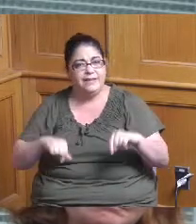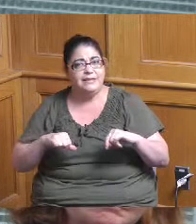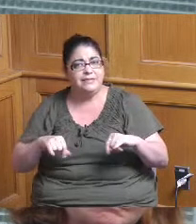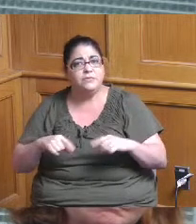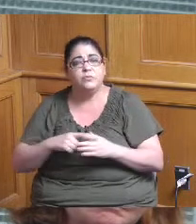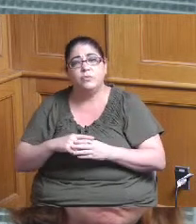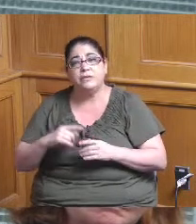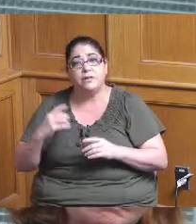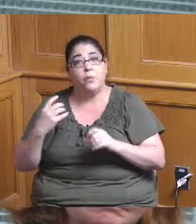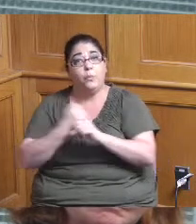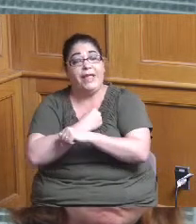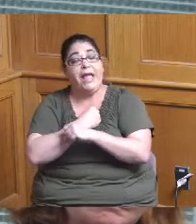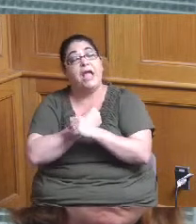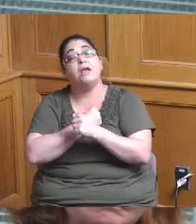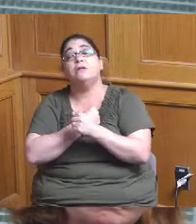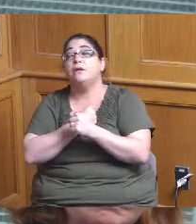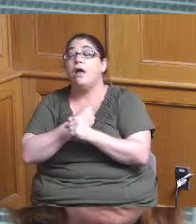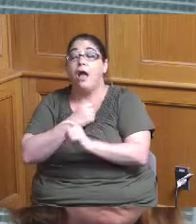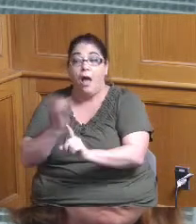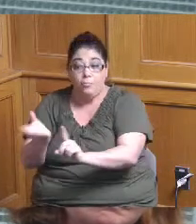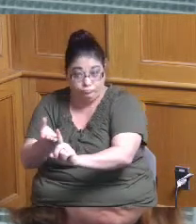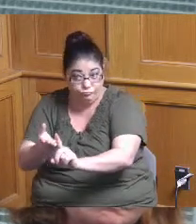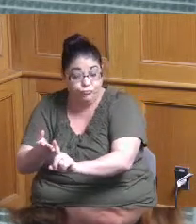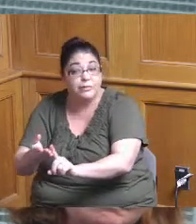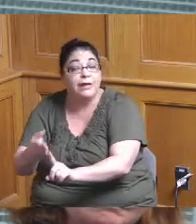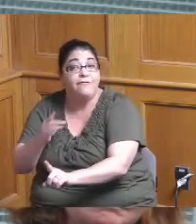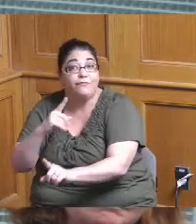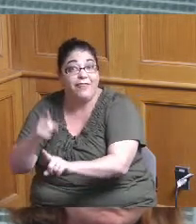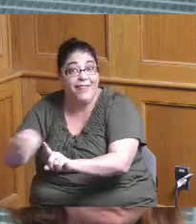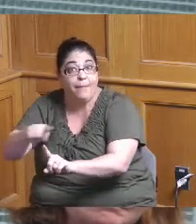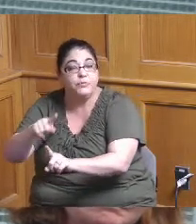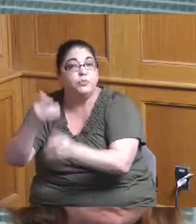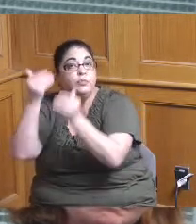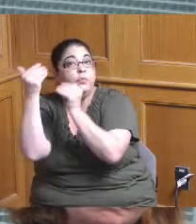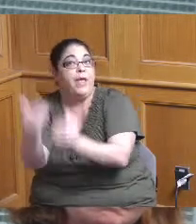engagement getting them to submit an application in the first place and and now that we have that